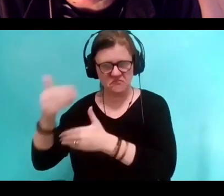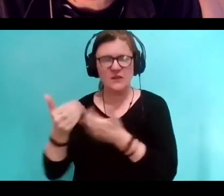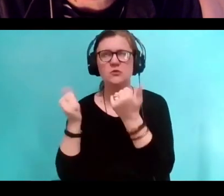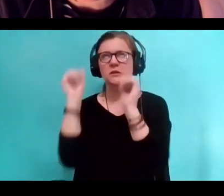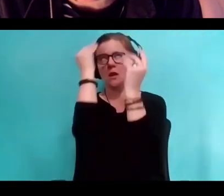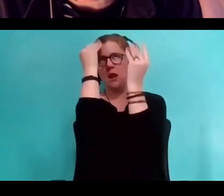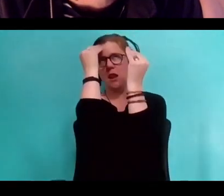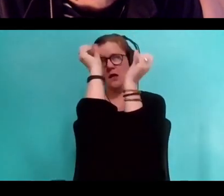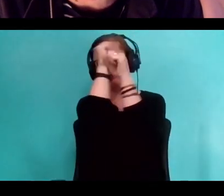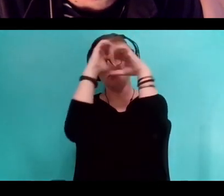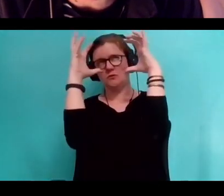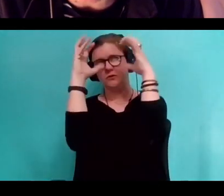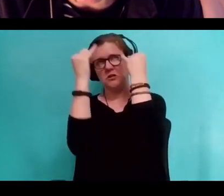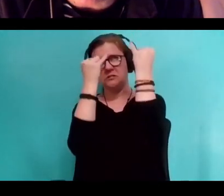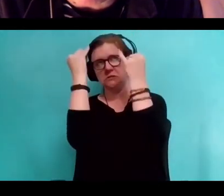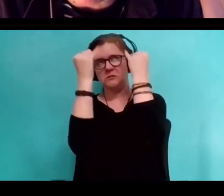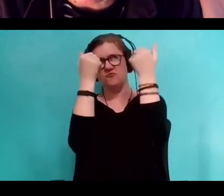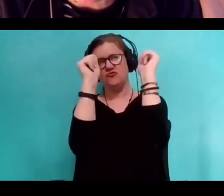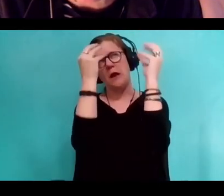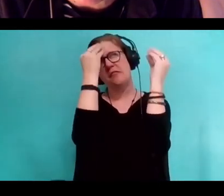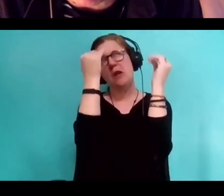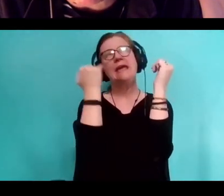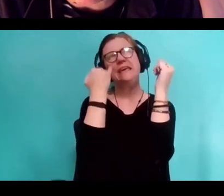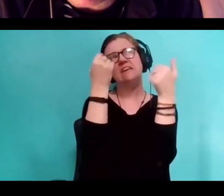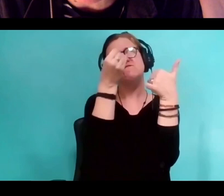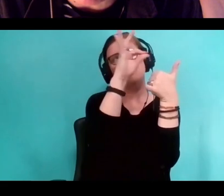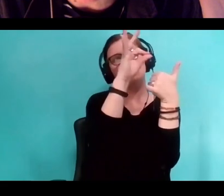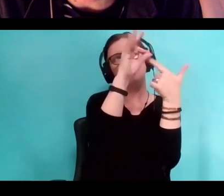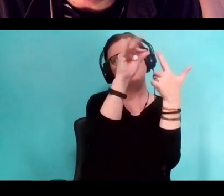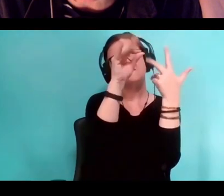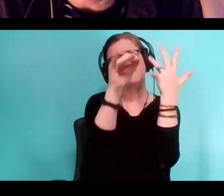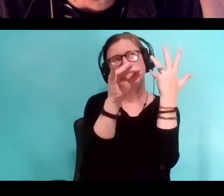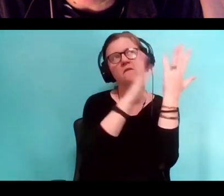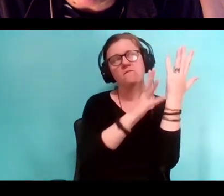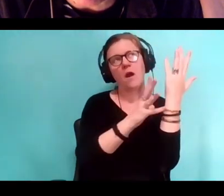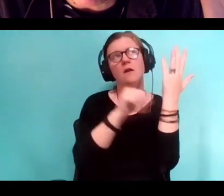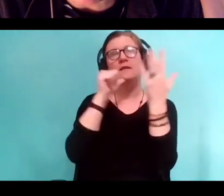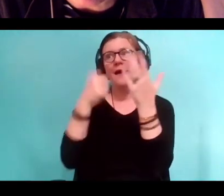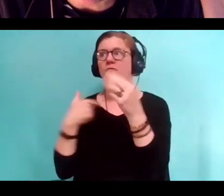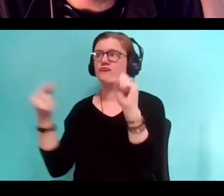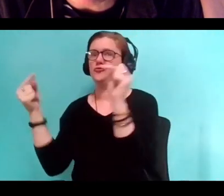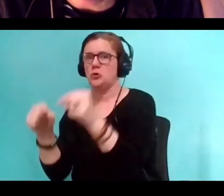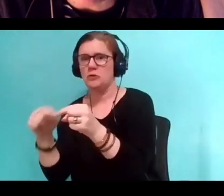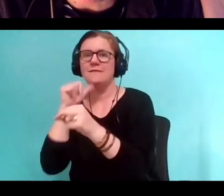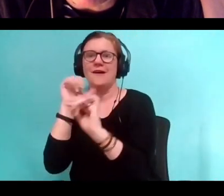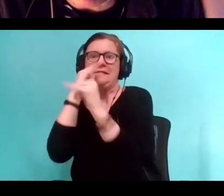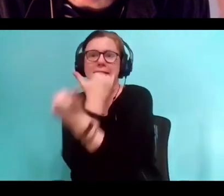You can do thought experiments without having to pay the physical price of those experiments going wrong.